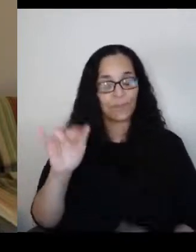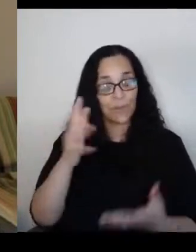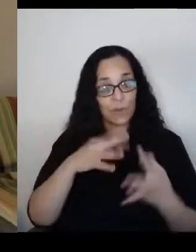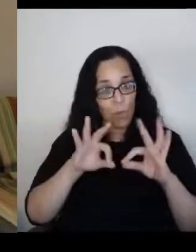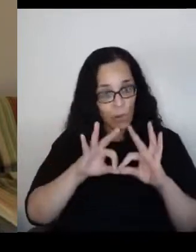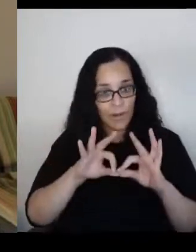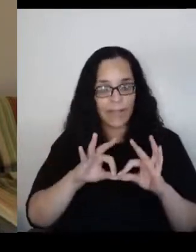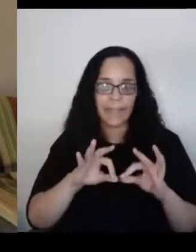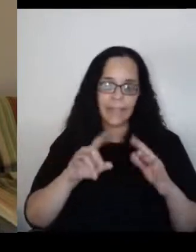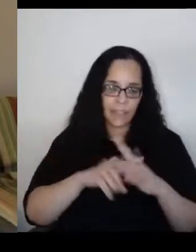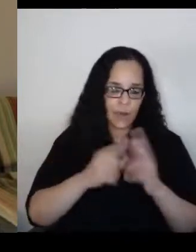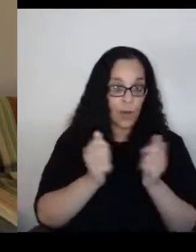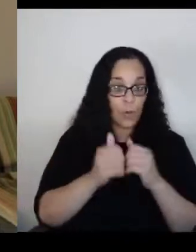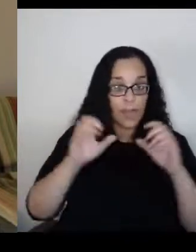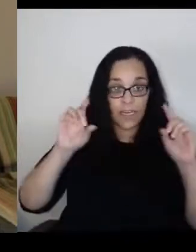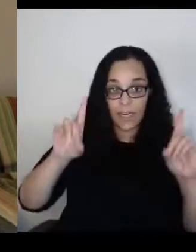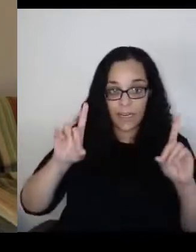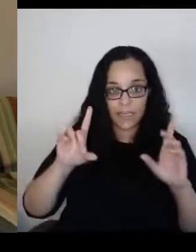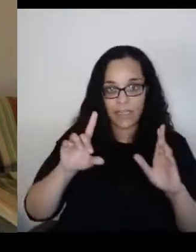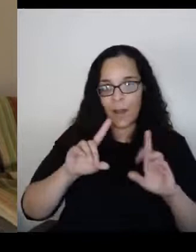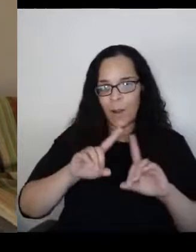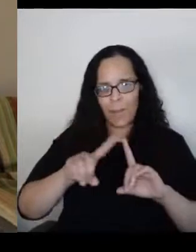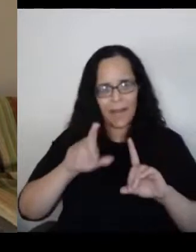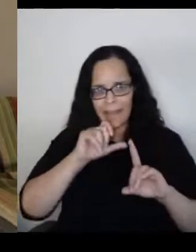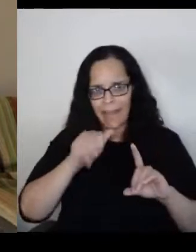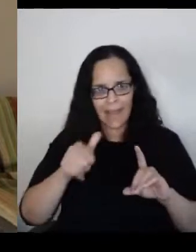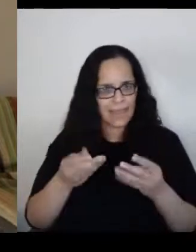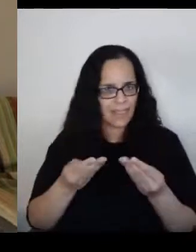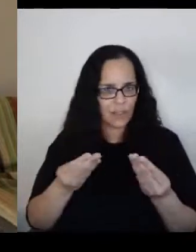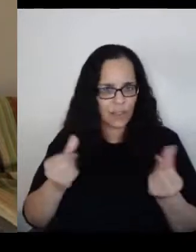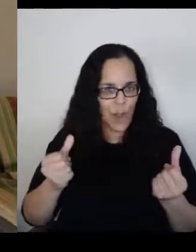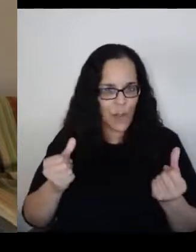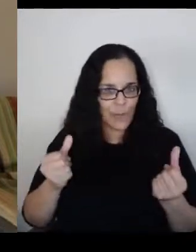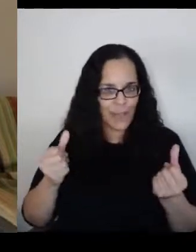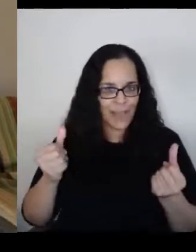but that doesn't take care of the adults, that are not in school.